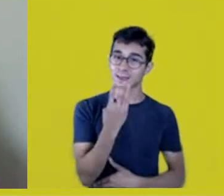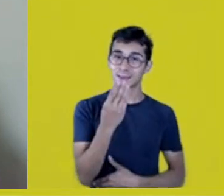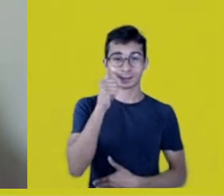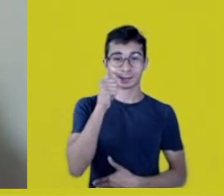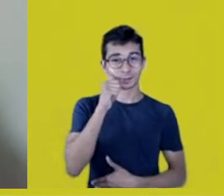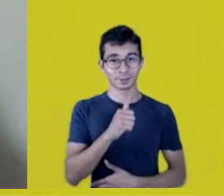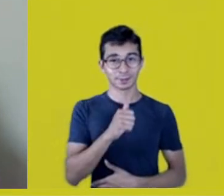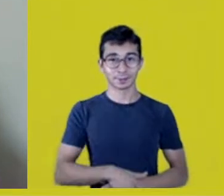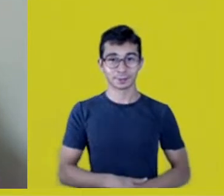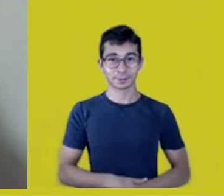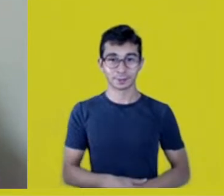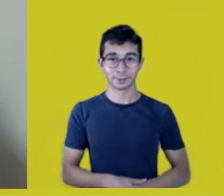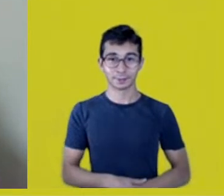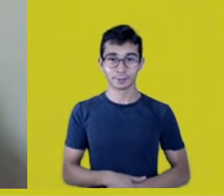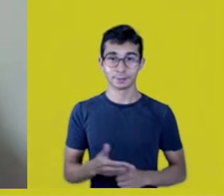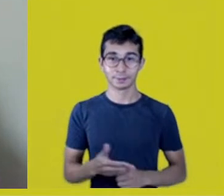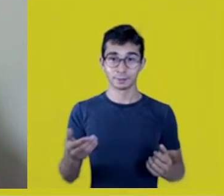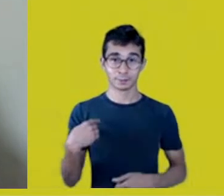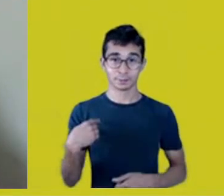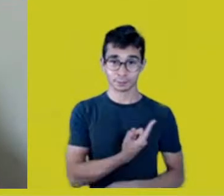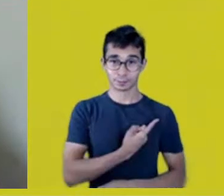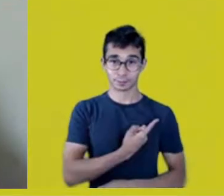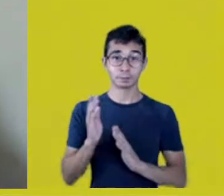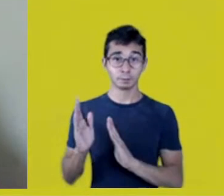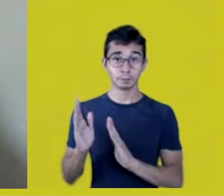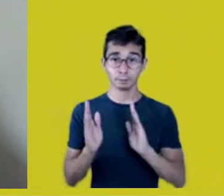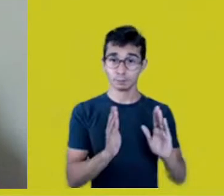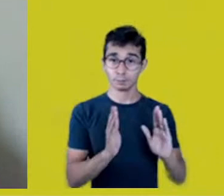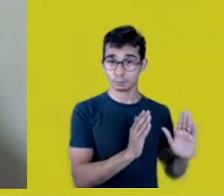We intend to move on with today’s dynamic